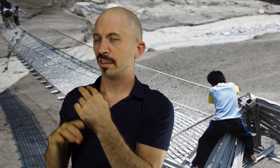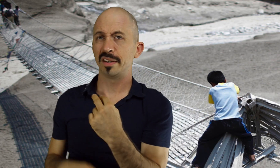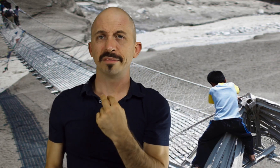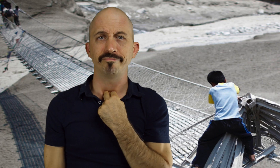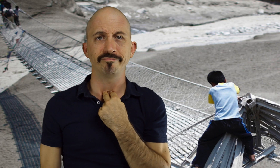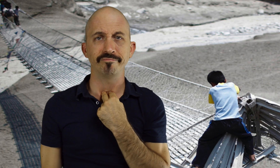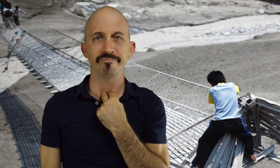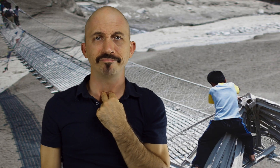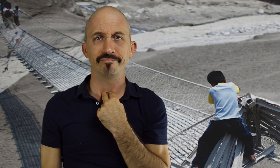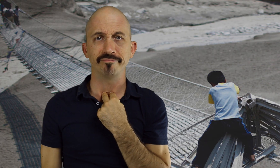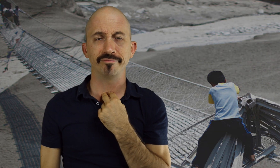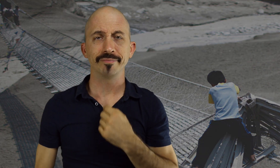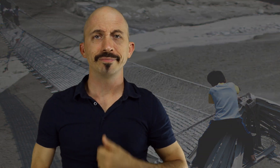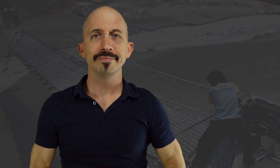and the deaf person is left stuck.